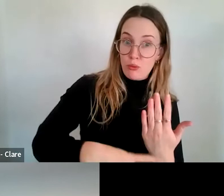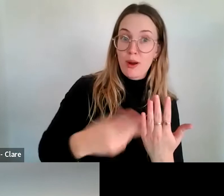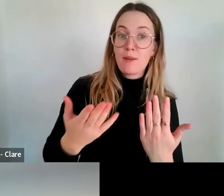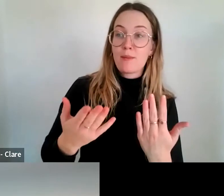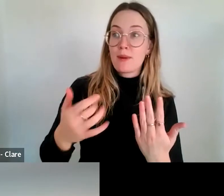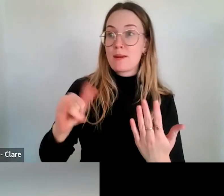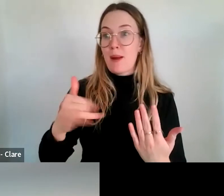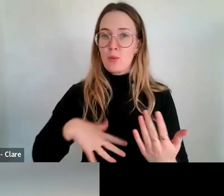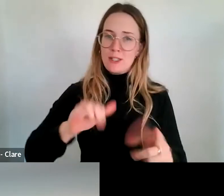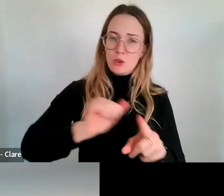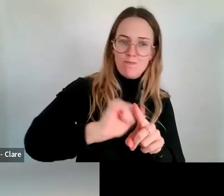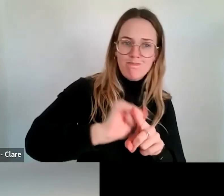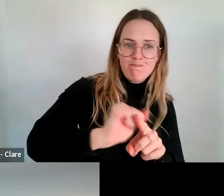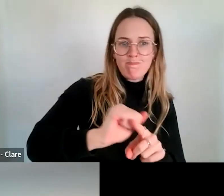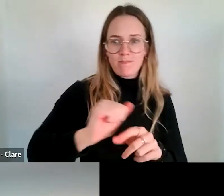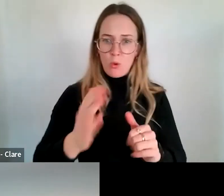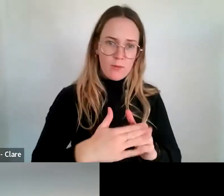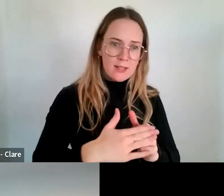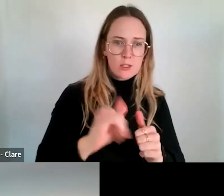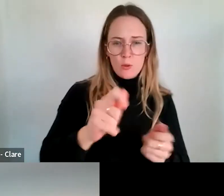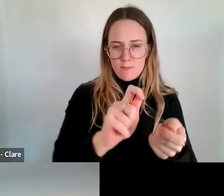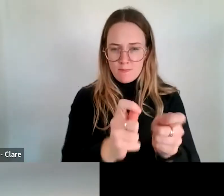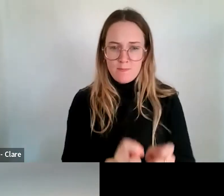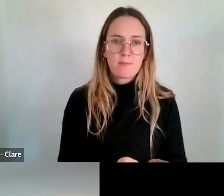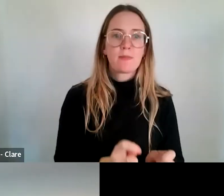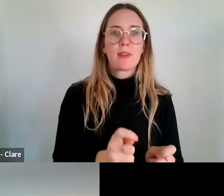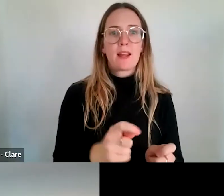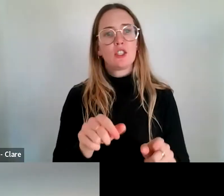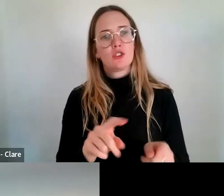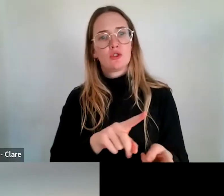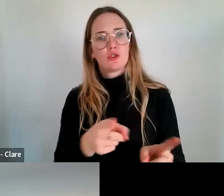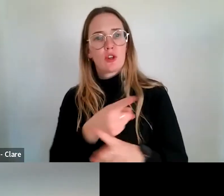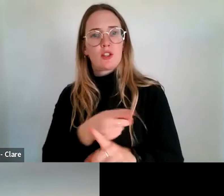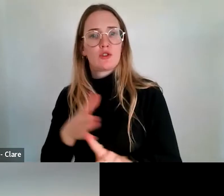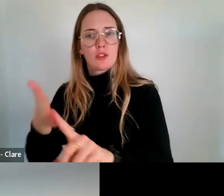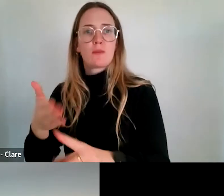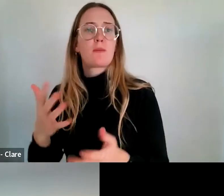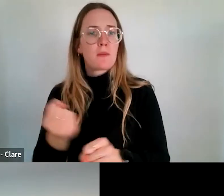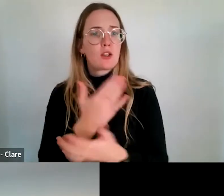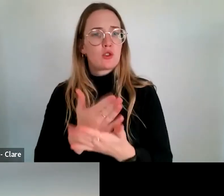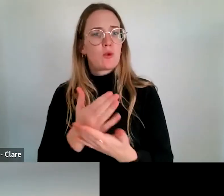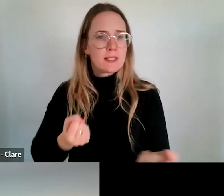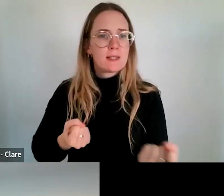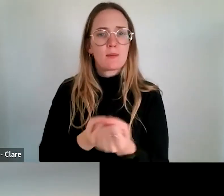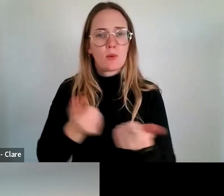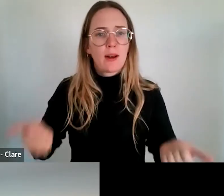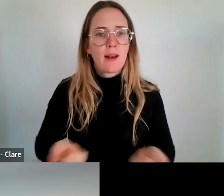refine or, you know, or kind of go into a particular direction to support the sector's needs.